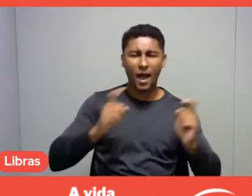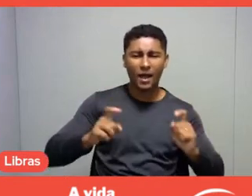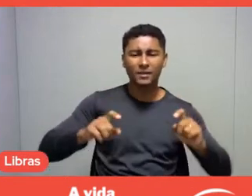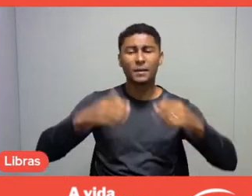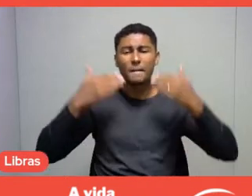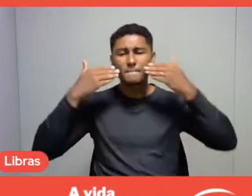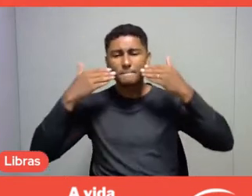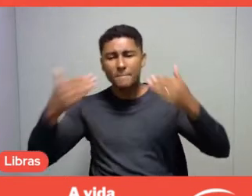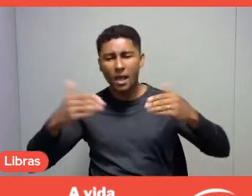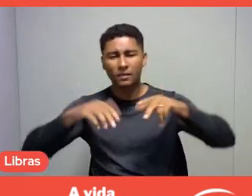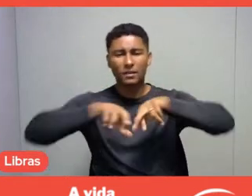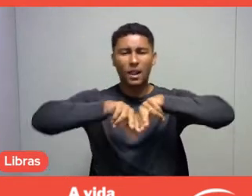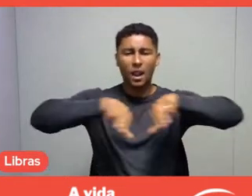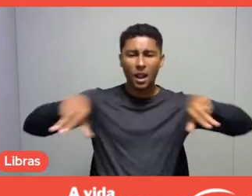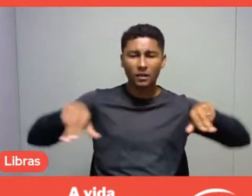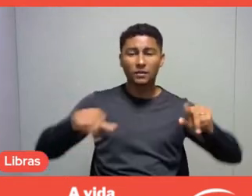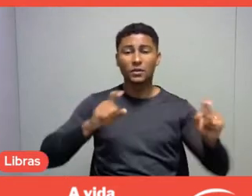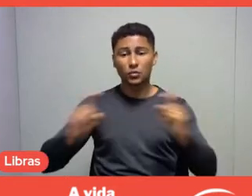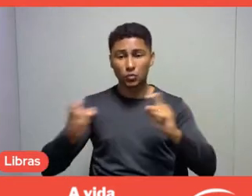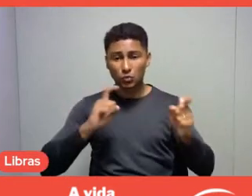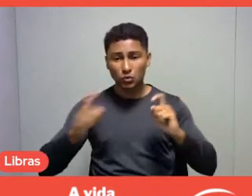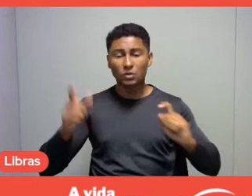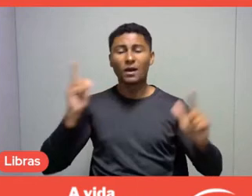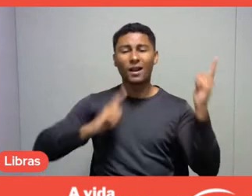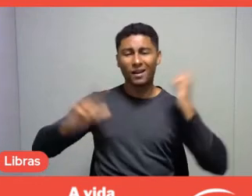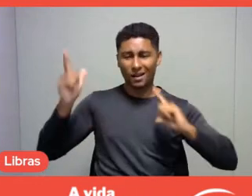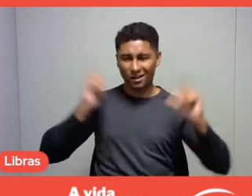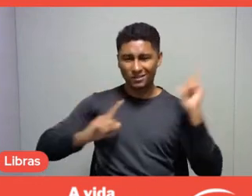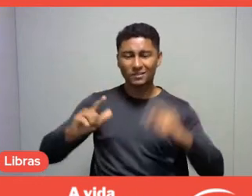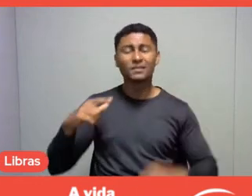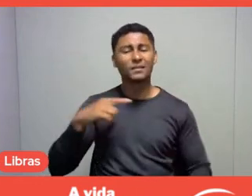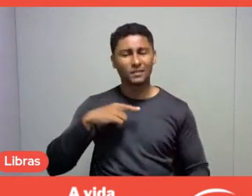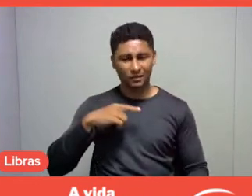discussing leisure and its different forms of expression.